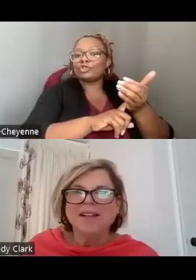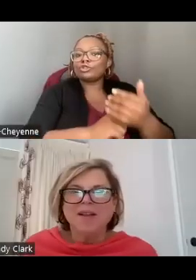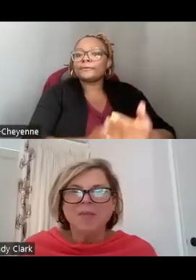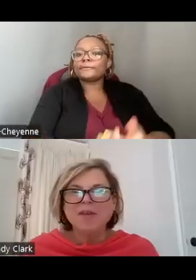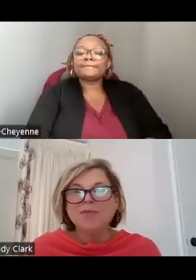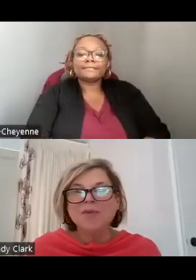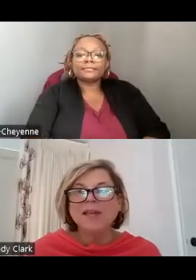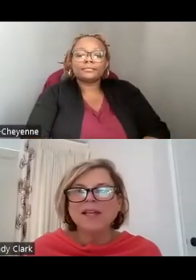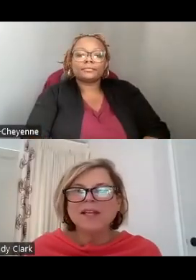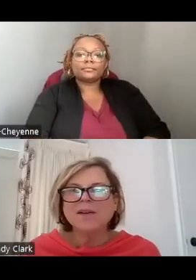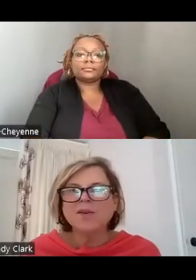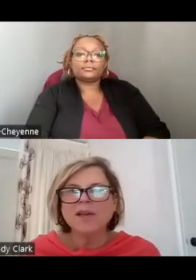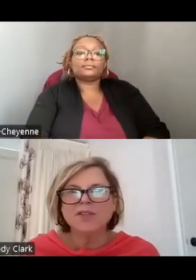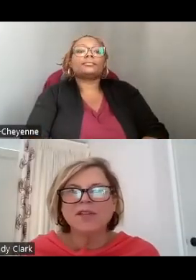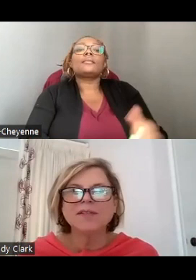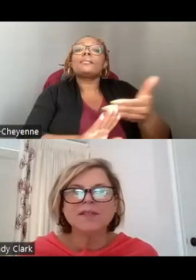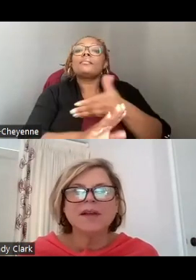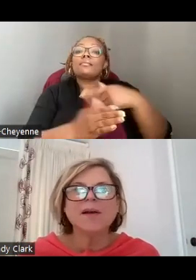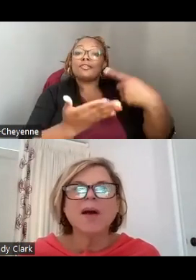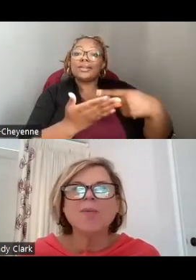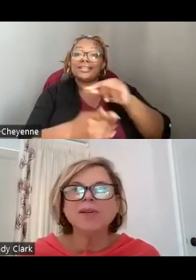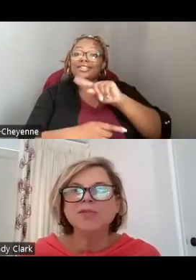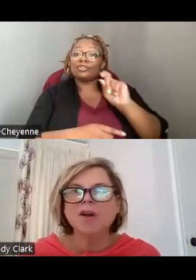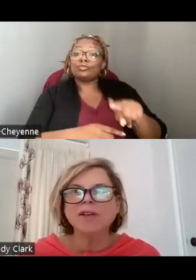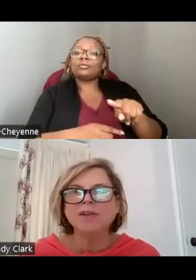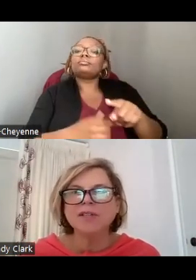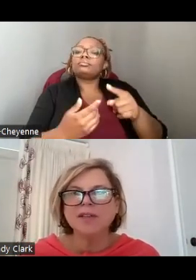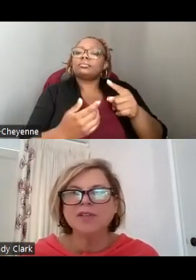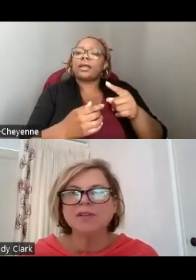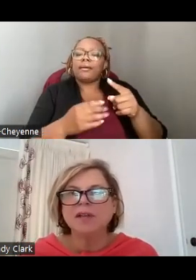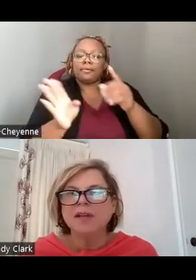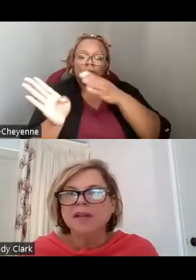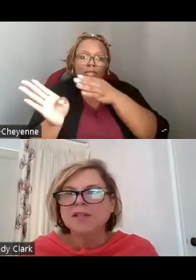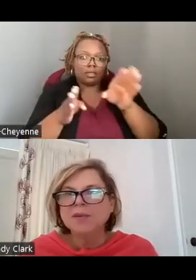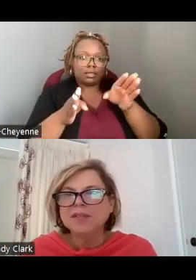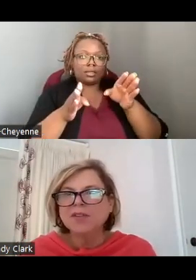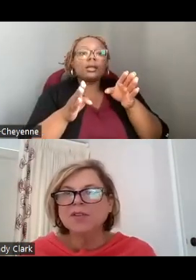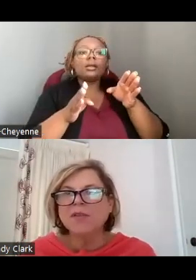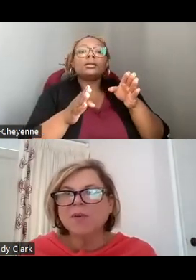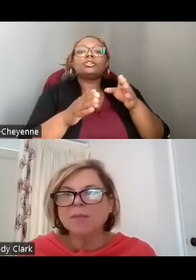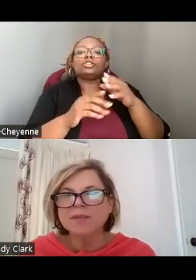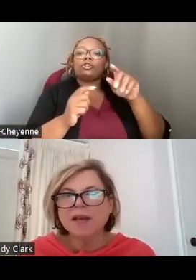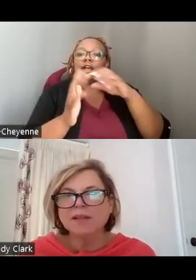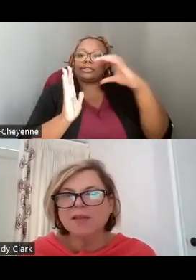BEFORE WE GET INTO THE QUESTIONS, I WANT TO DRAW YOUR ATTENTION TO A SECTION OF OUR WEBSITE